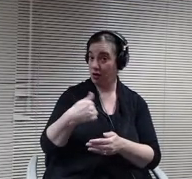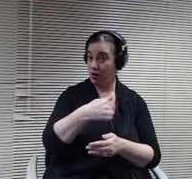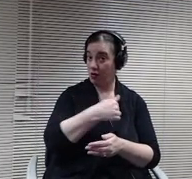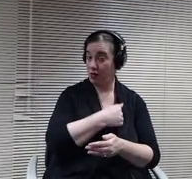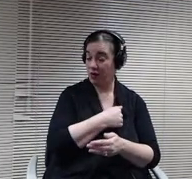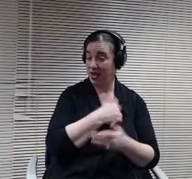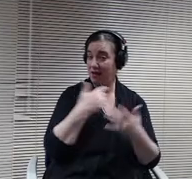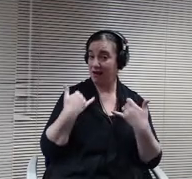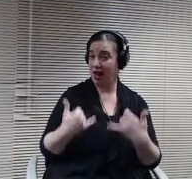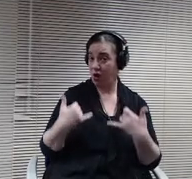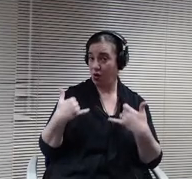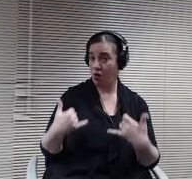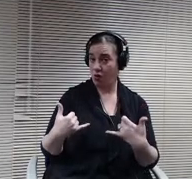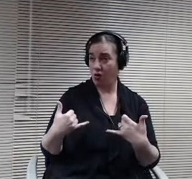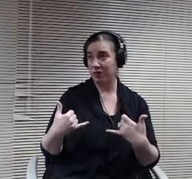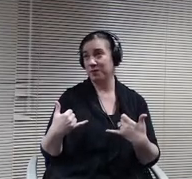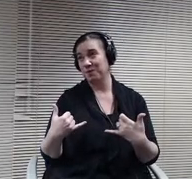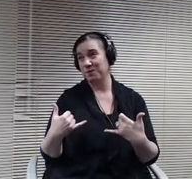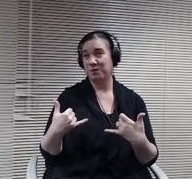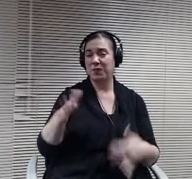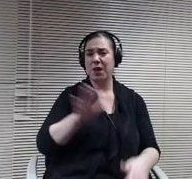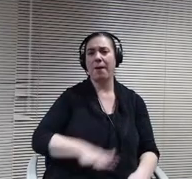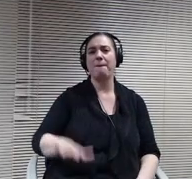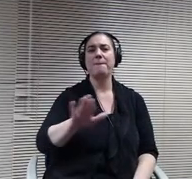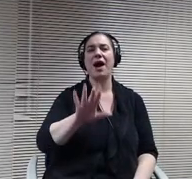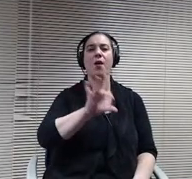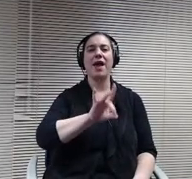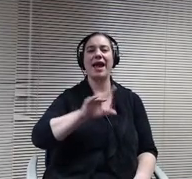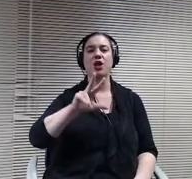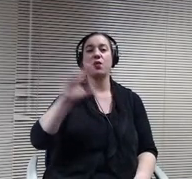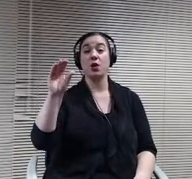school students will be on hybrid, which is a low enough